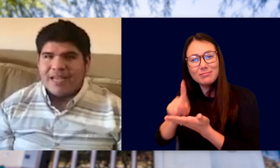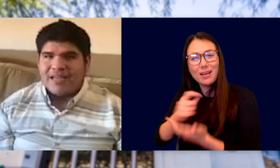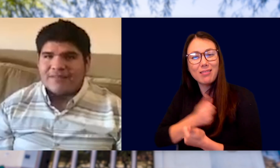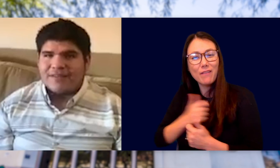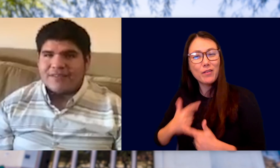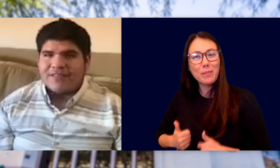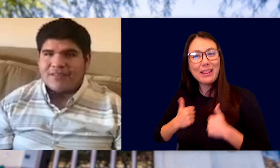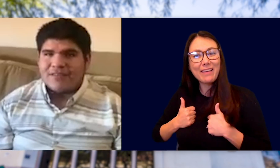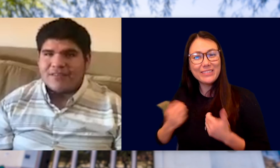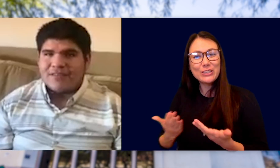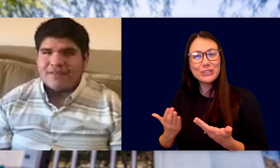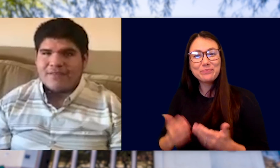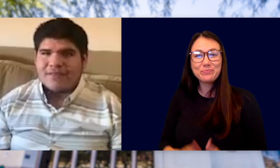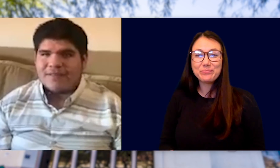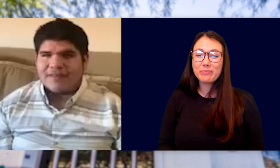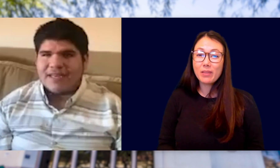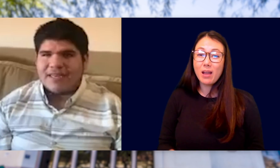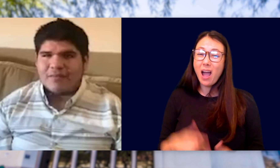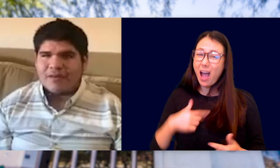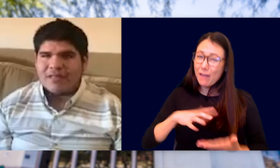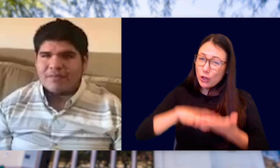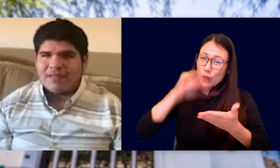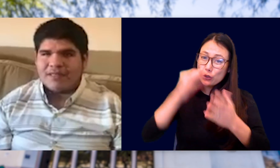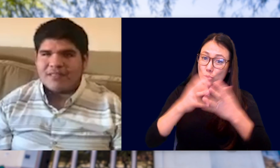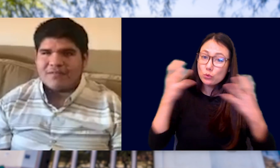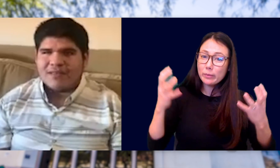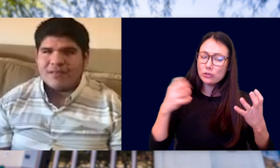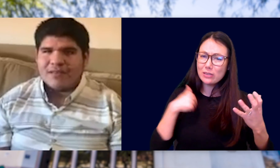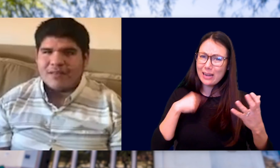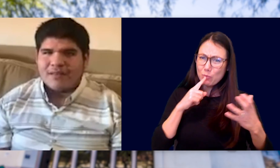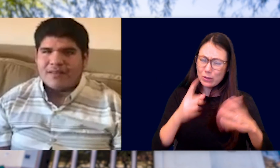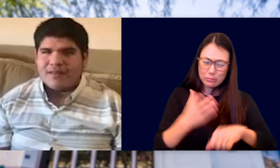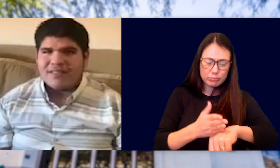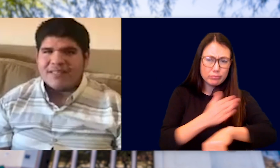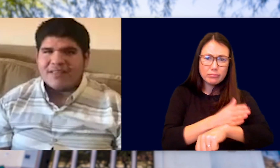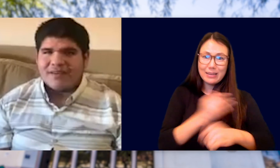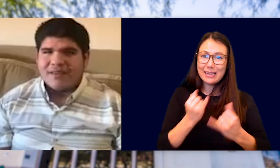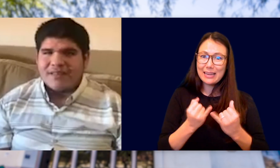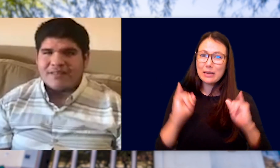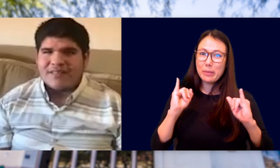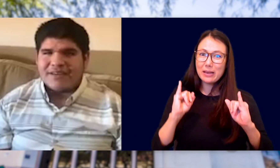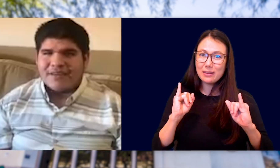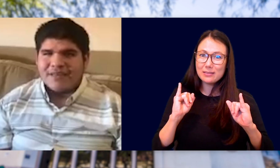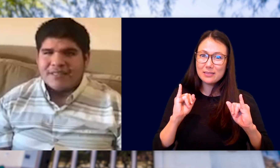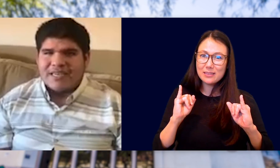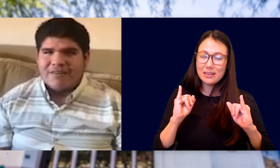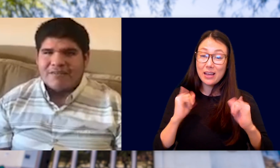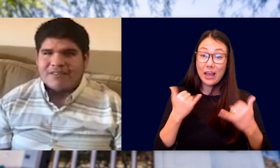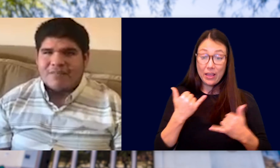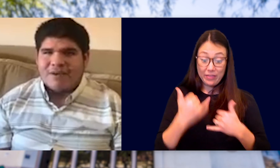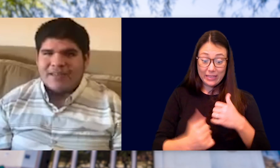I'VE LEARNED SO MUCH AND I FEEL I'VE GAINED MORE INDEPENDENCE AS WELL. THIS YEAR, TO EVERYONE'S SURPRISE,